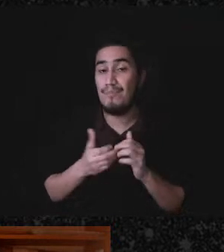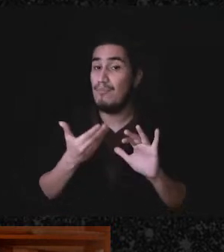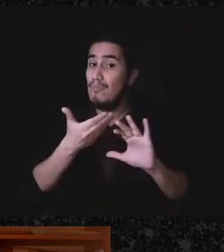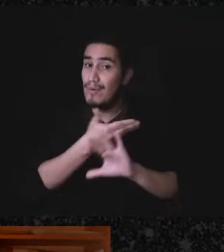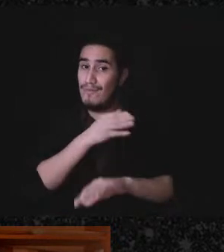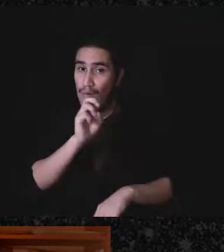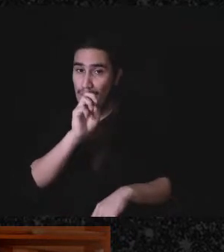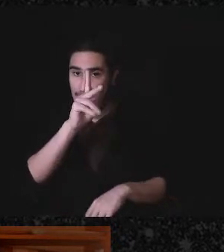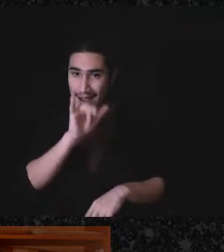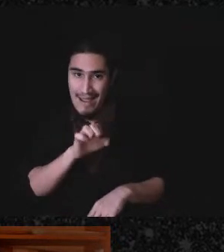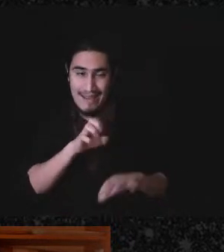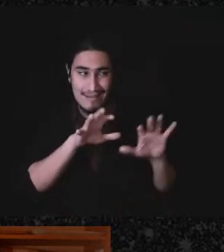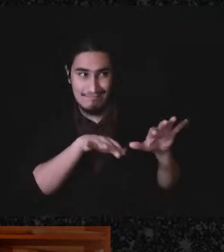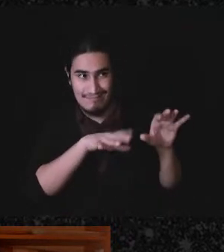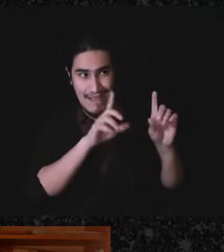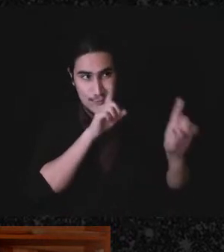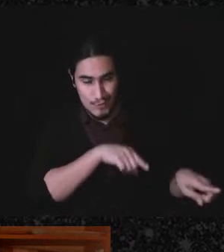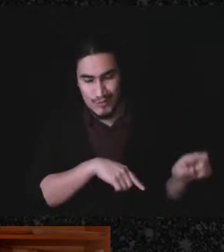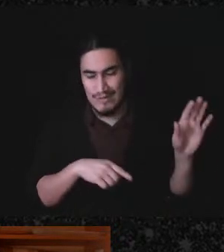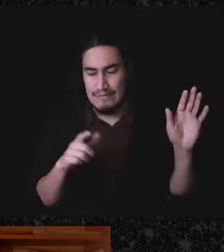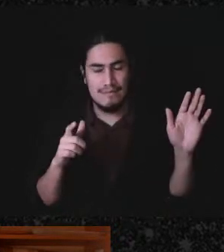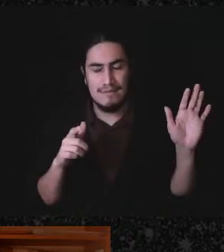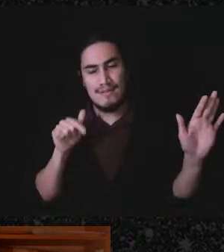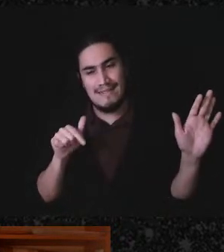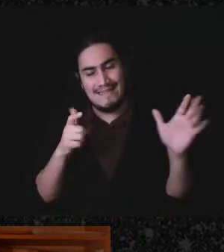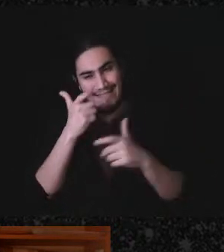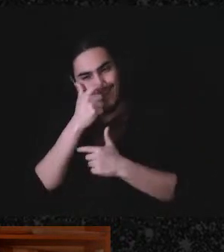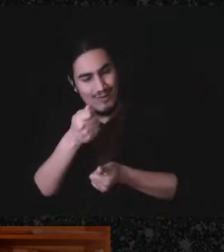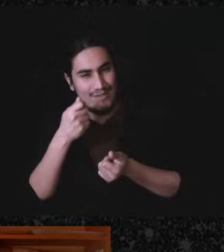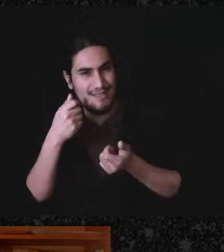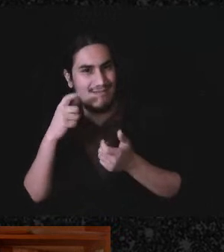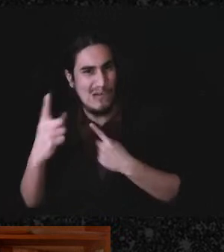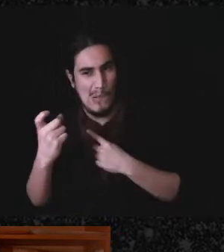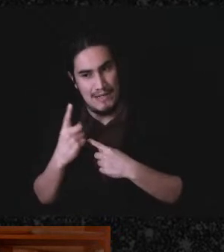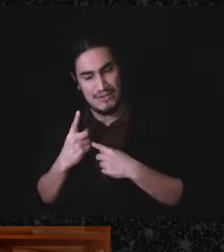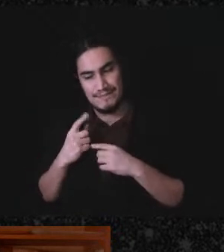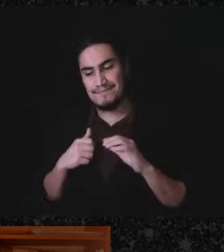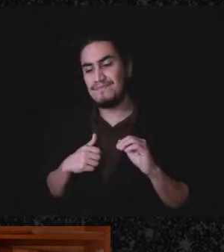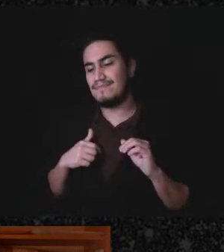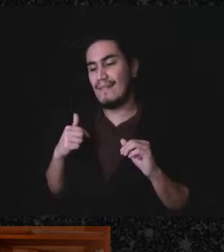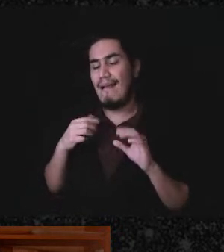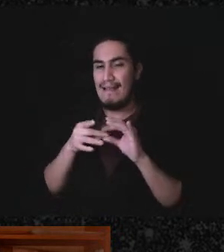interesting question, I just want to say something I said at the beginning again which is that